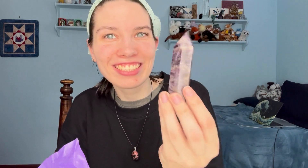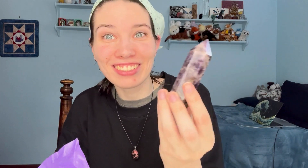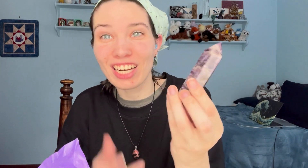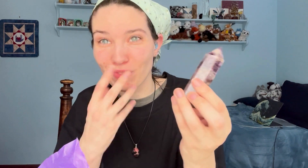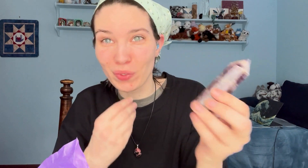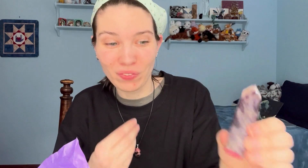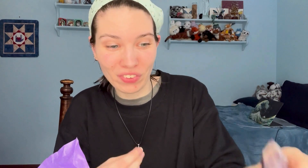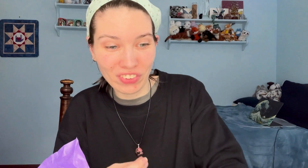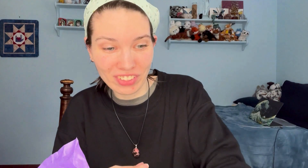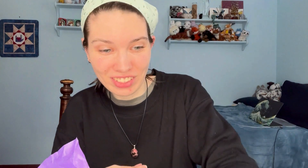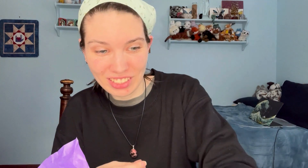That's beautiful